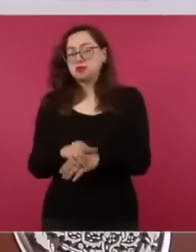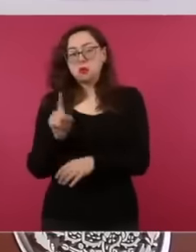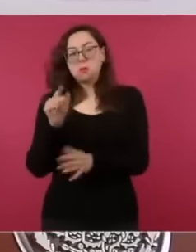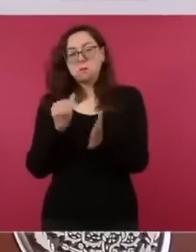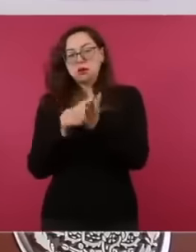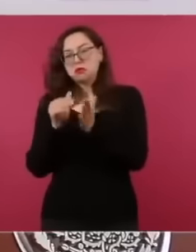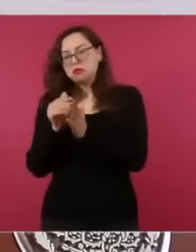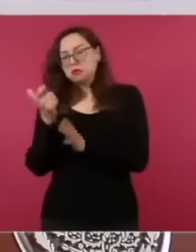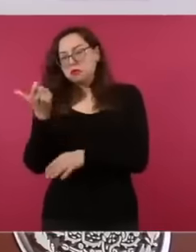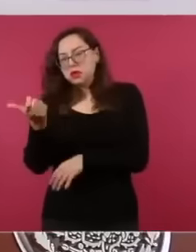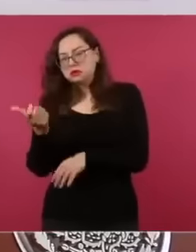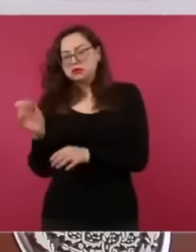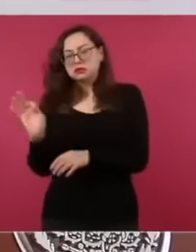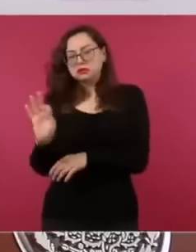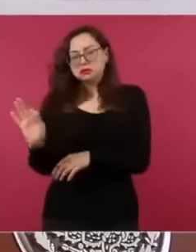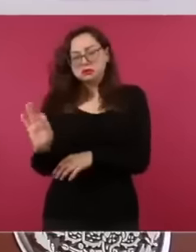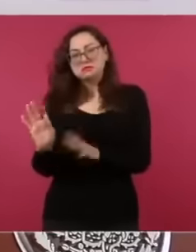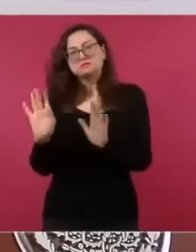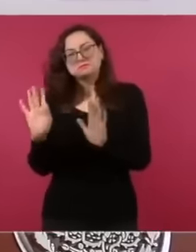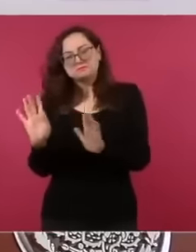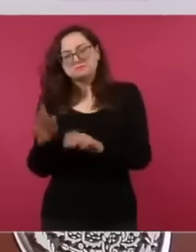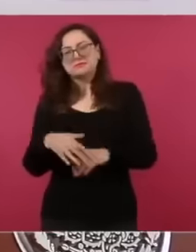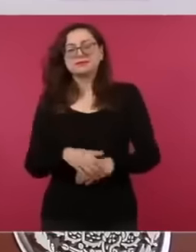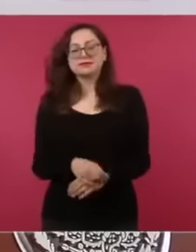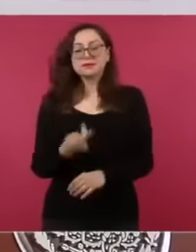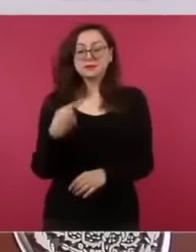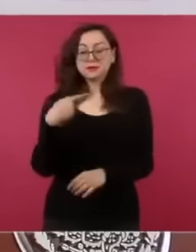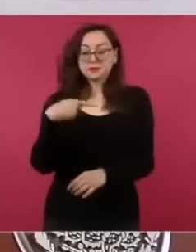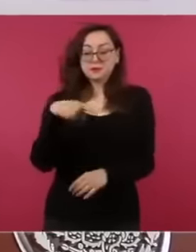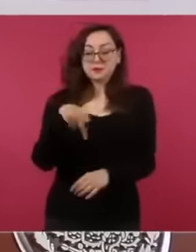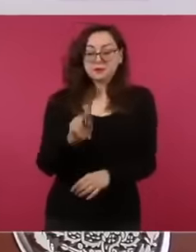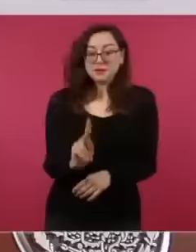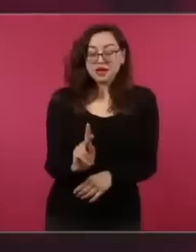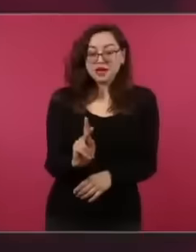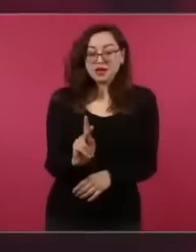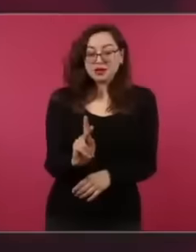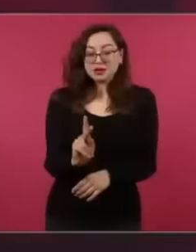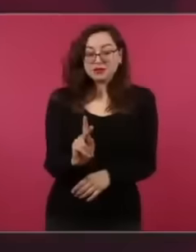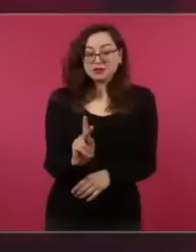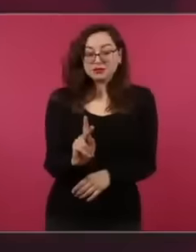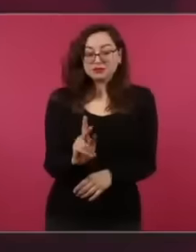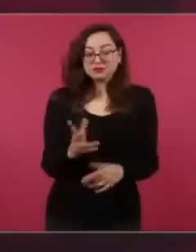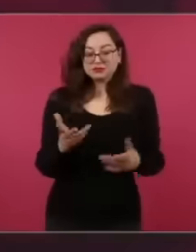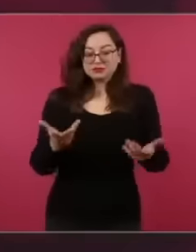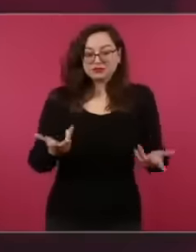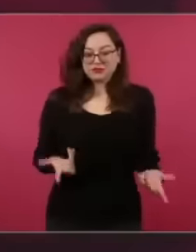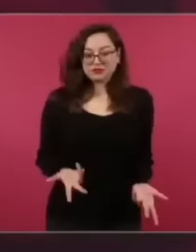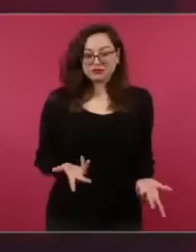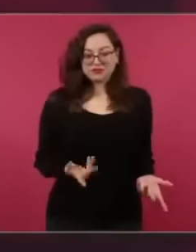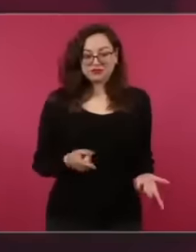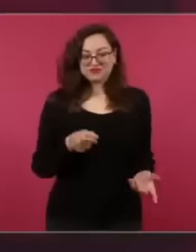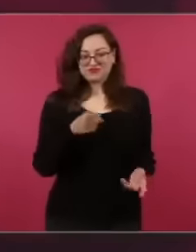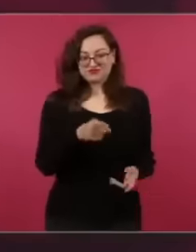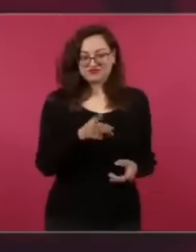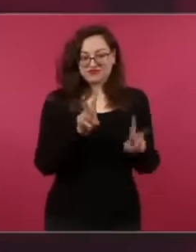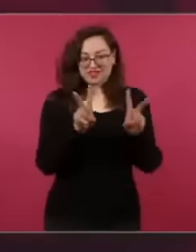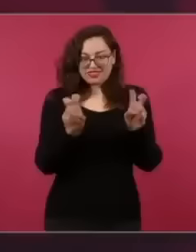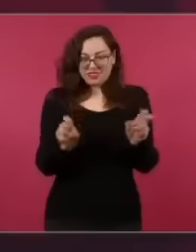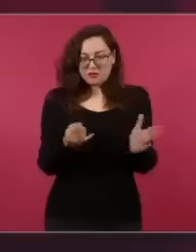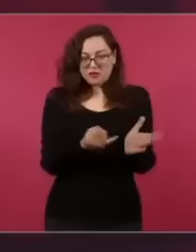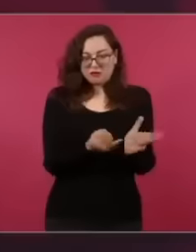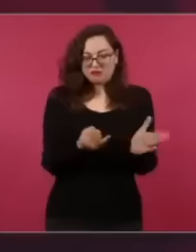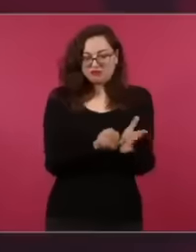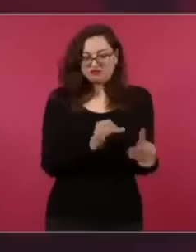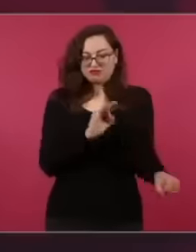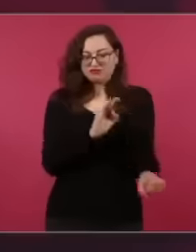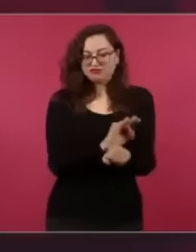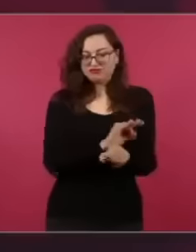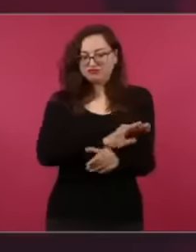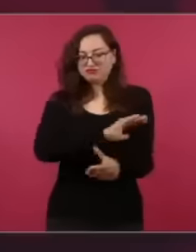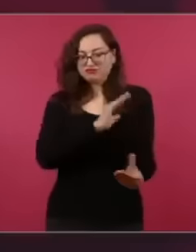about a file of 20,000 million pesos, a little